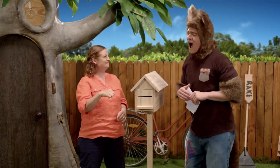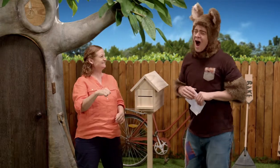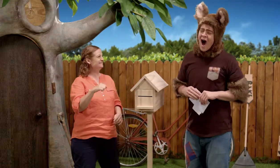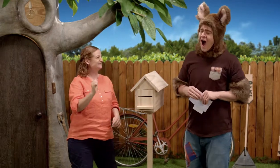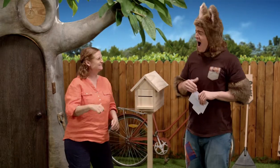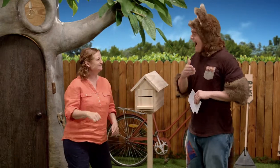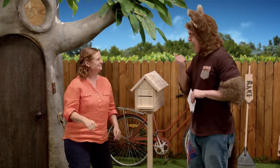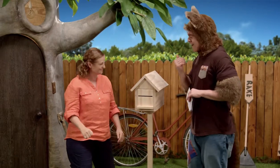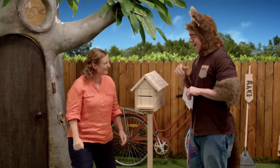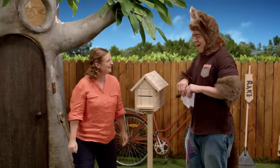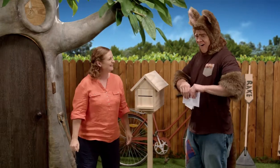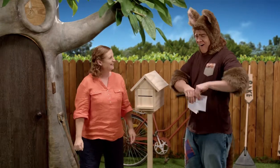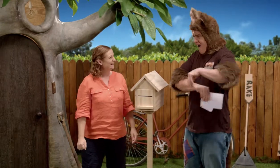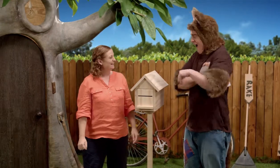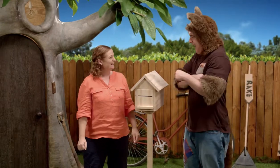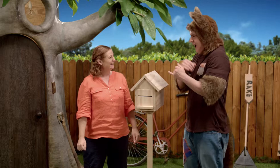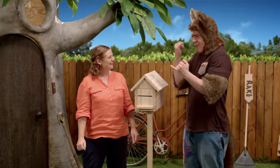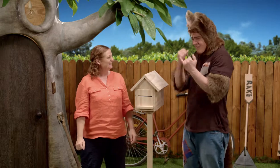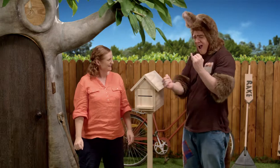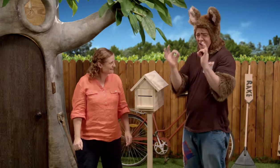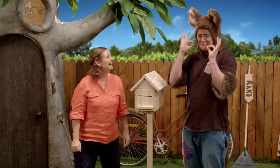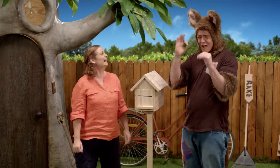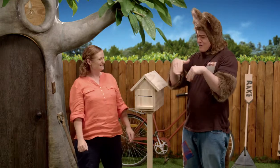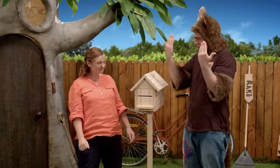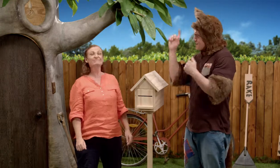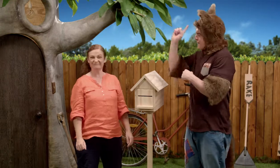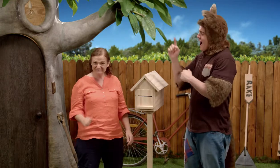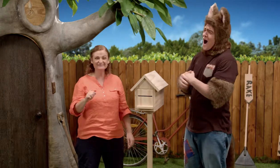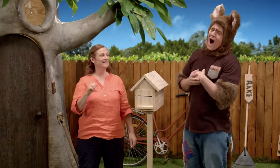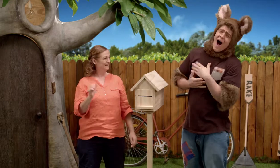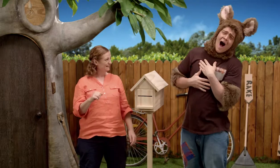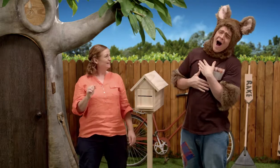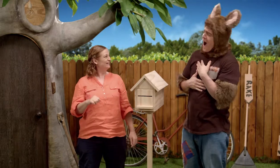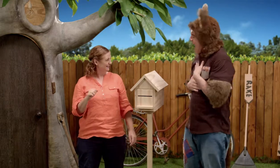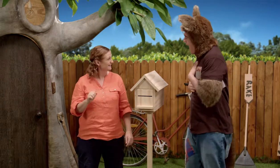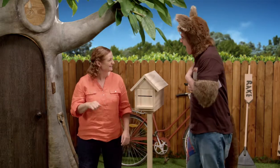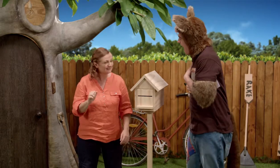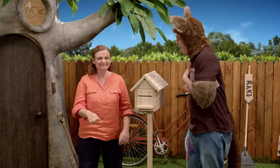Aww, that's lovely. It's been such a special day today.